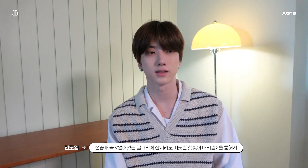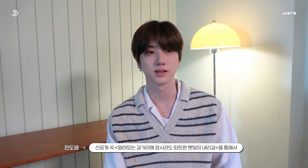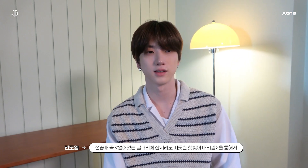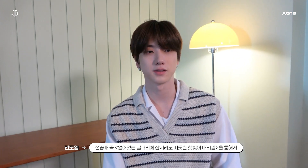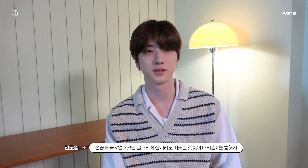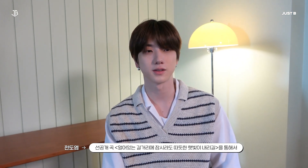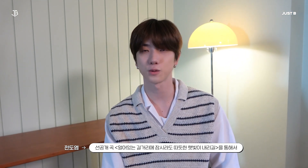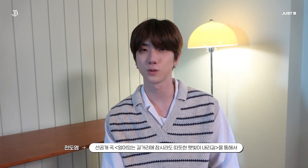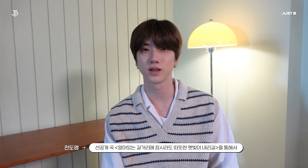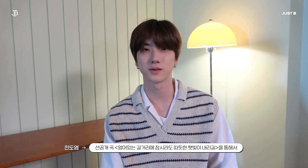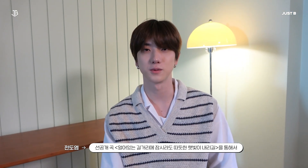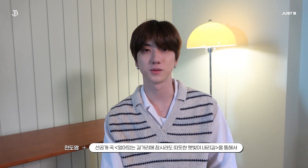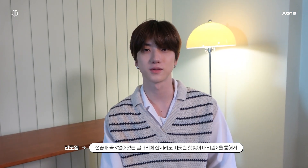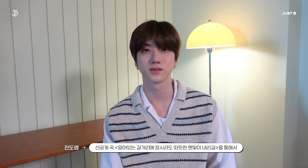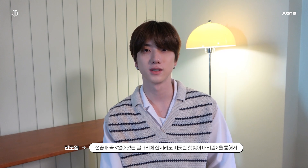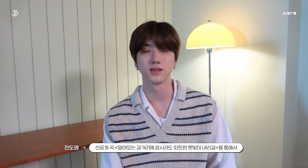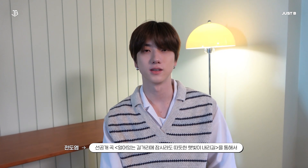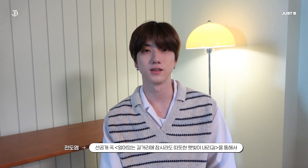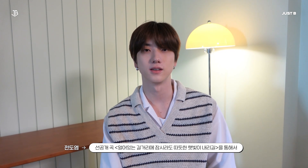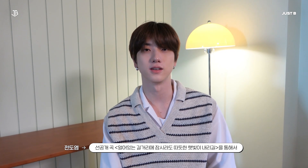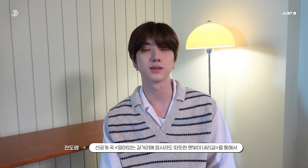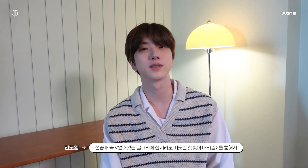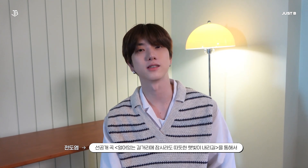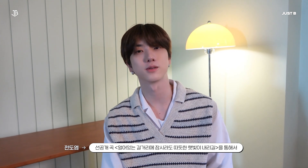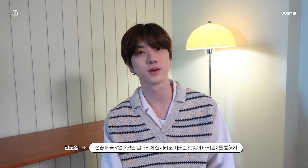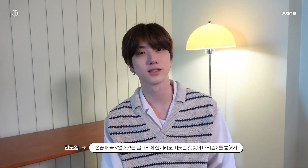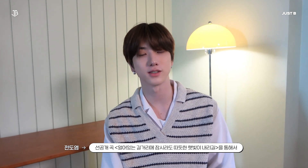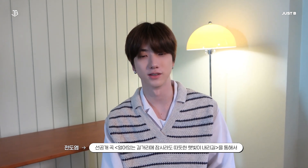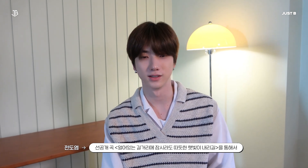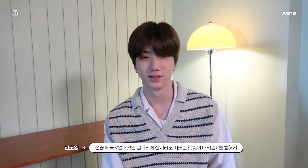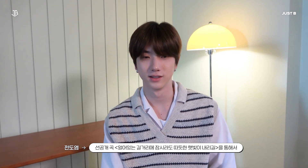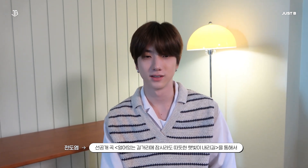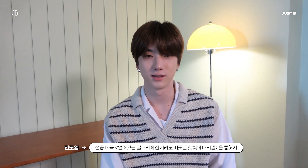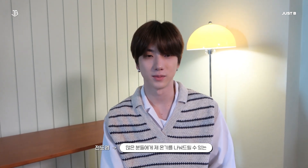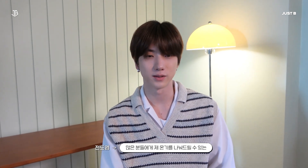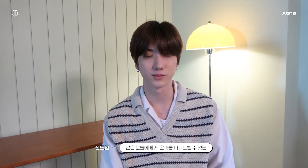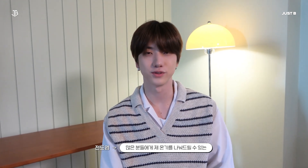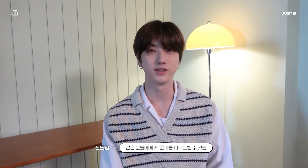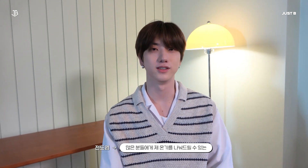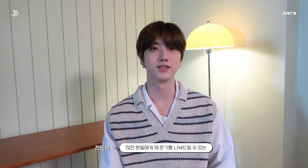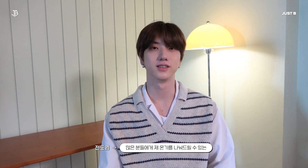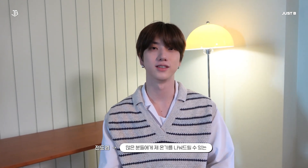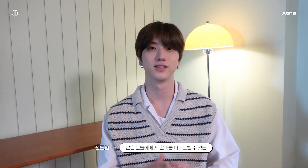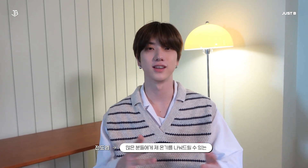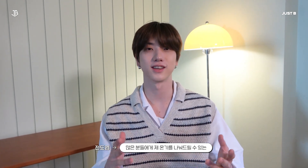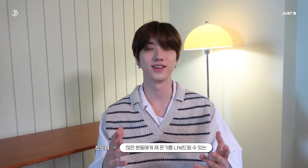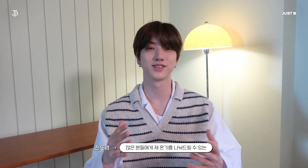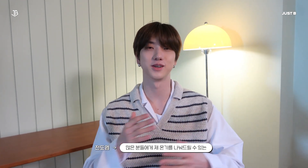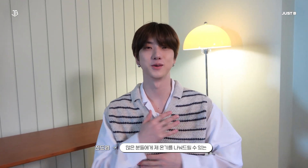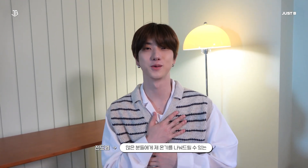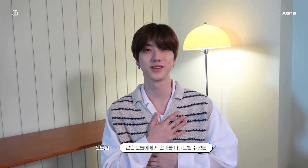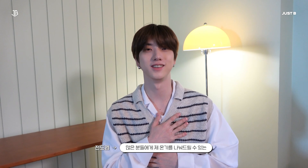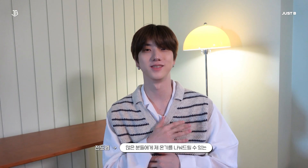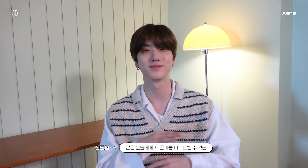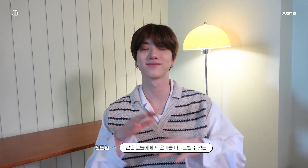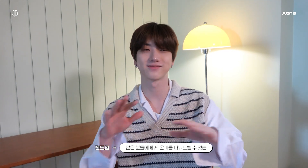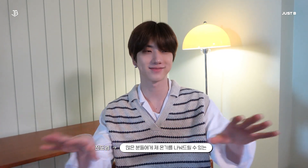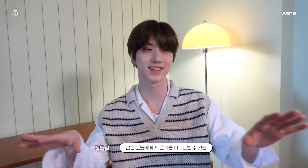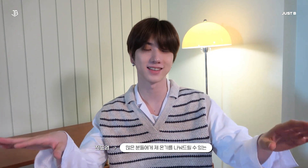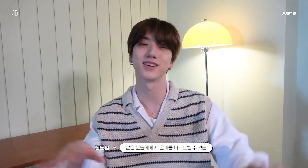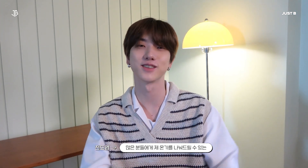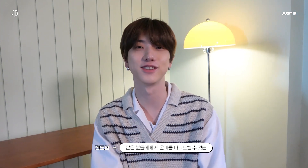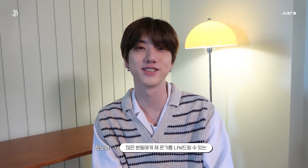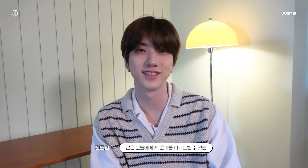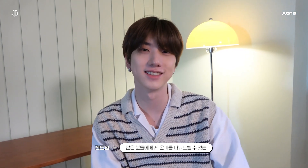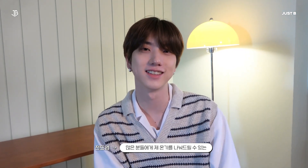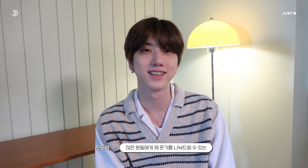I hope to share my warmth with many people